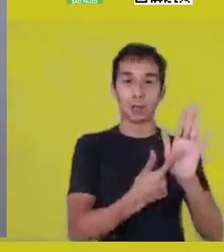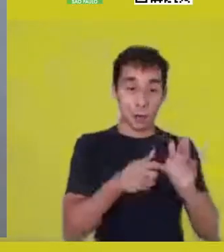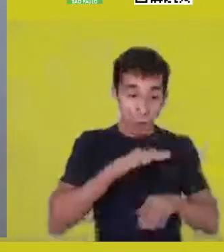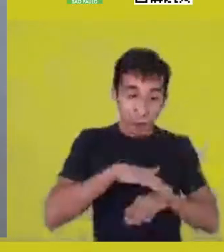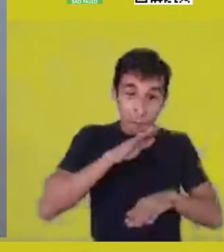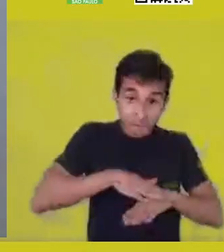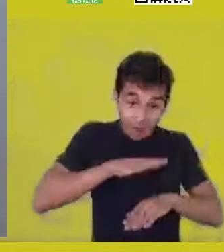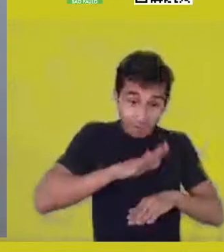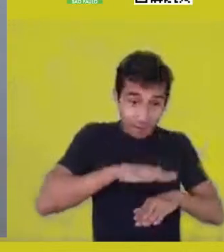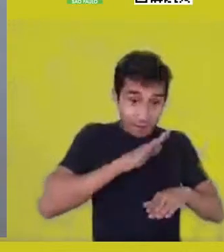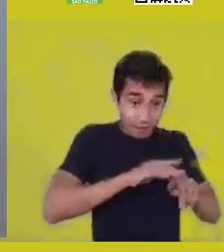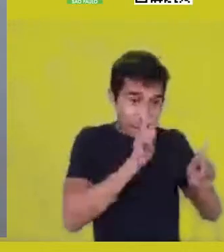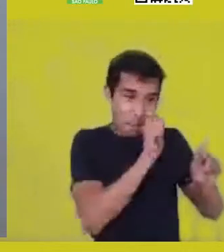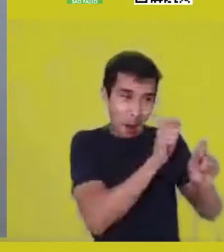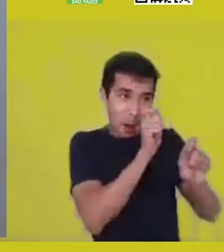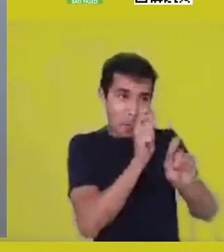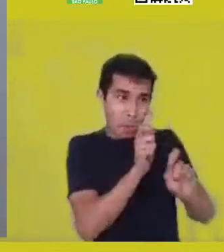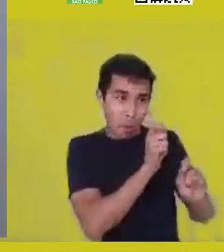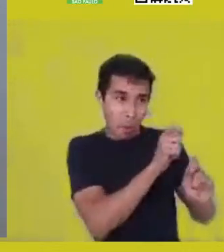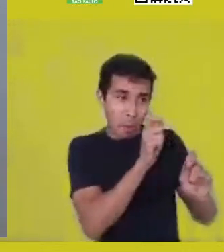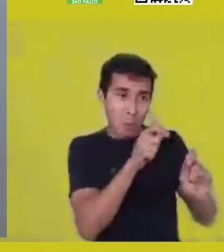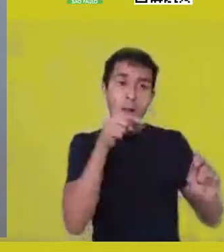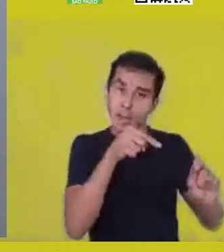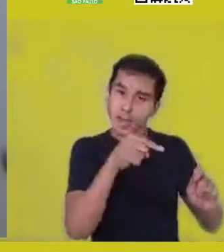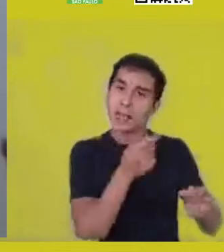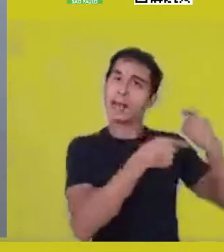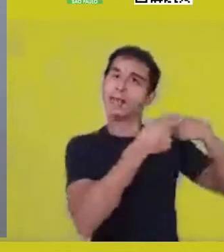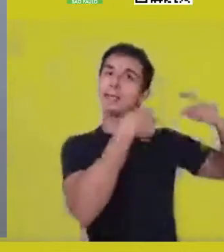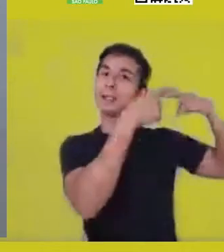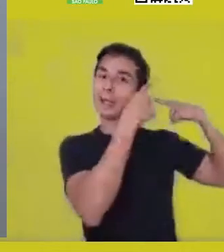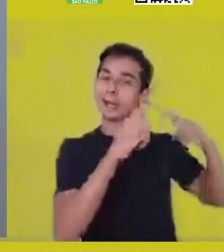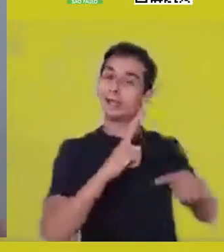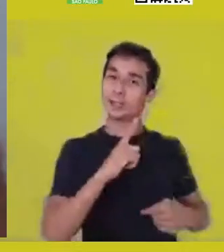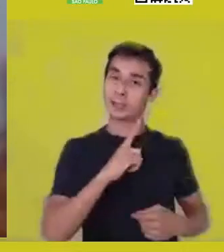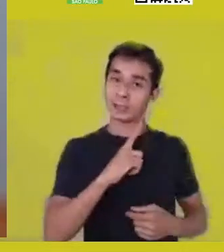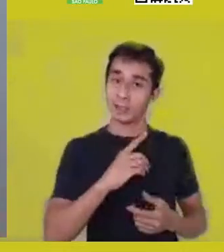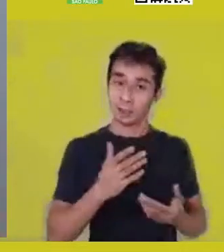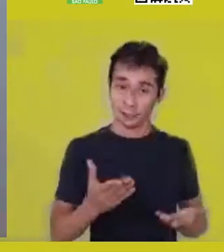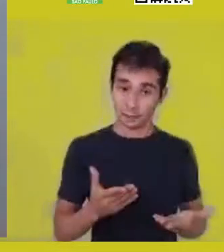Which, to a great extent, can bring us